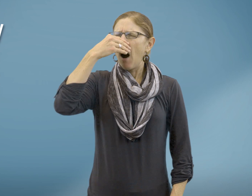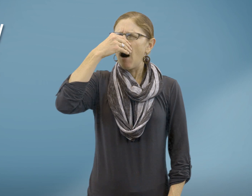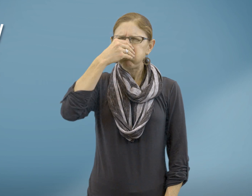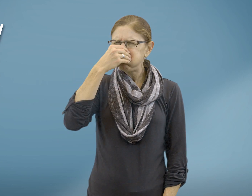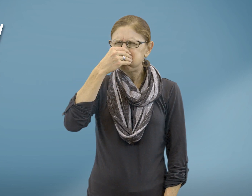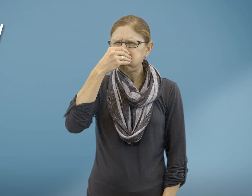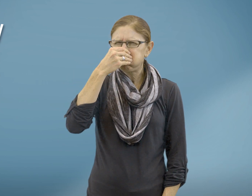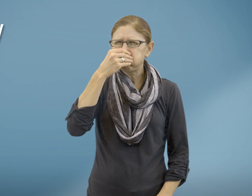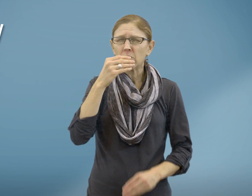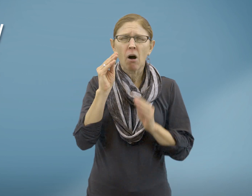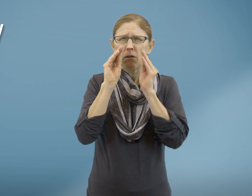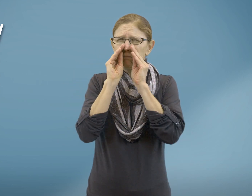Blow your nose